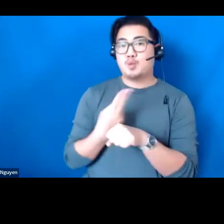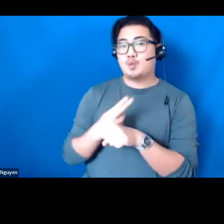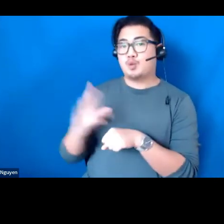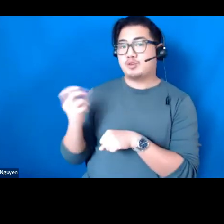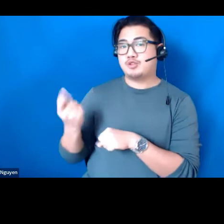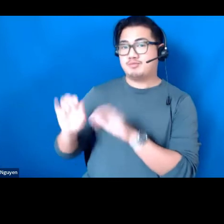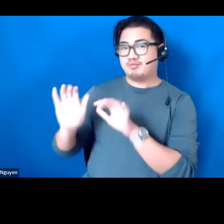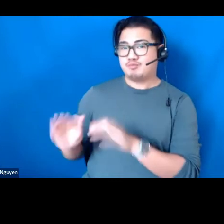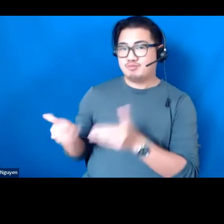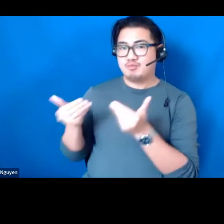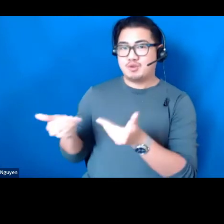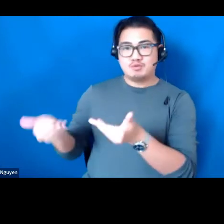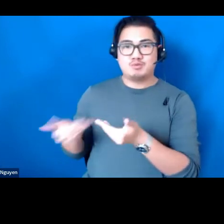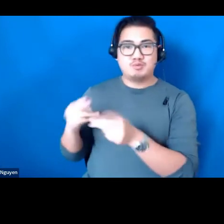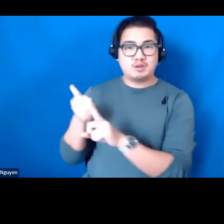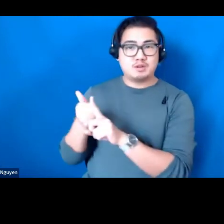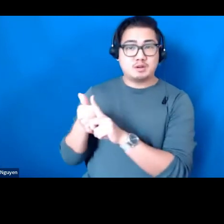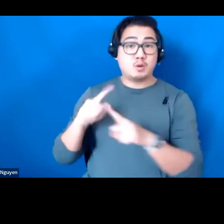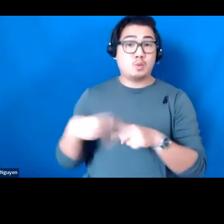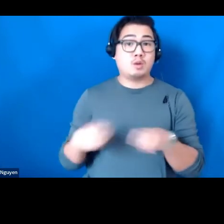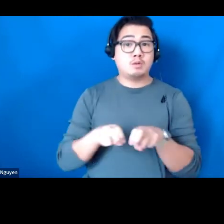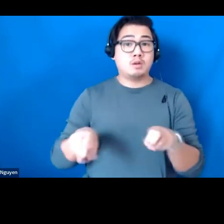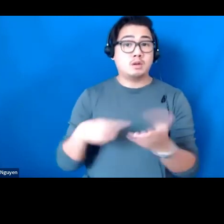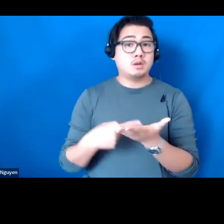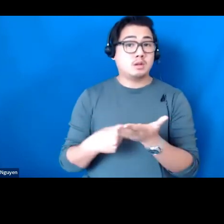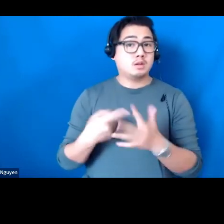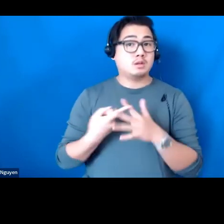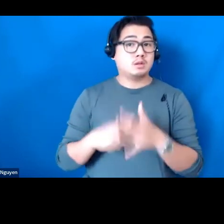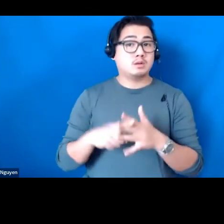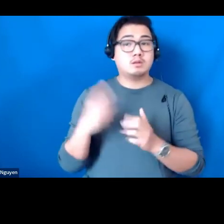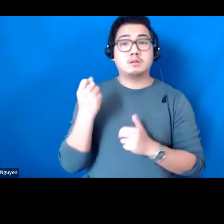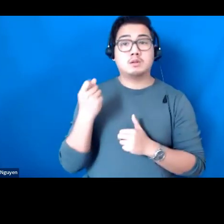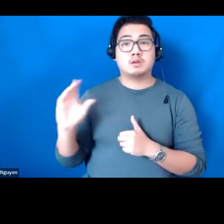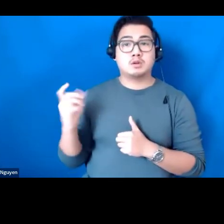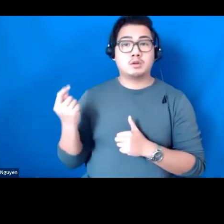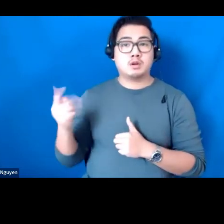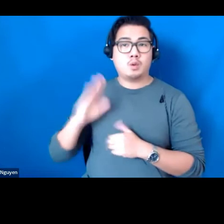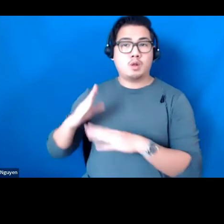Once we get started with the panel discussion, we will be disabling the chat function and